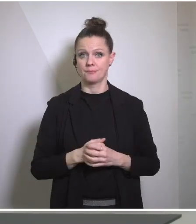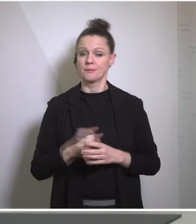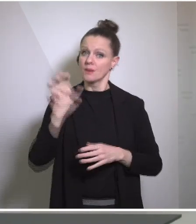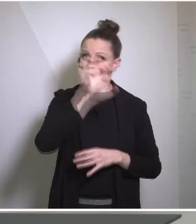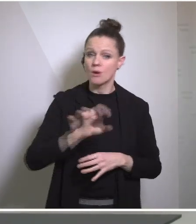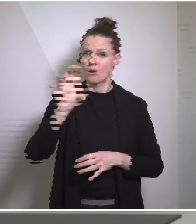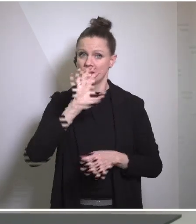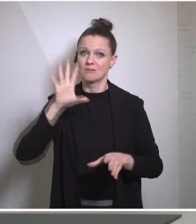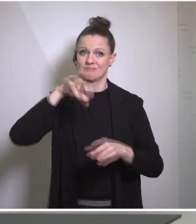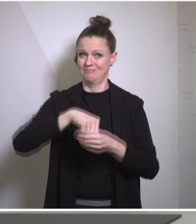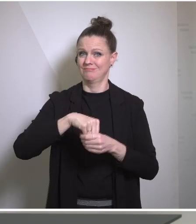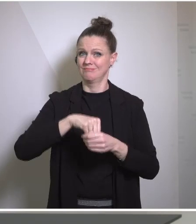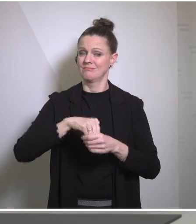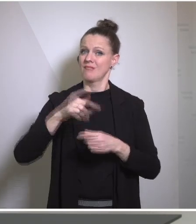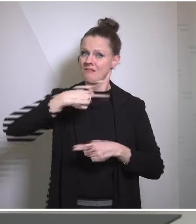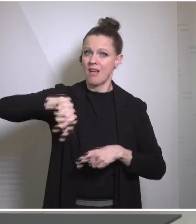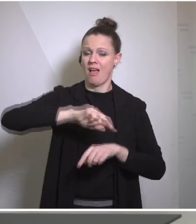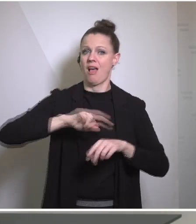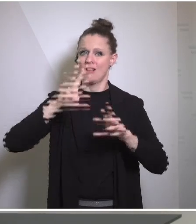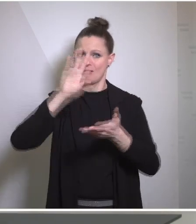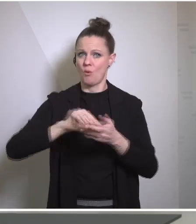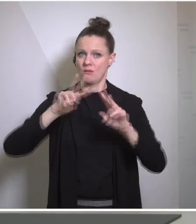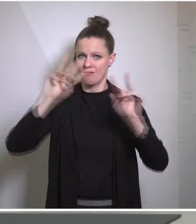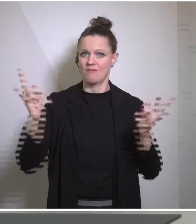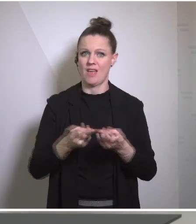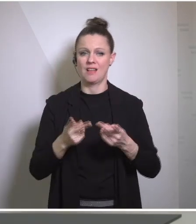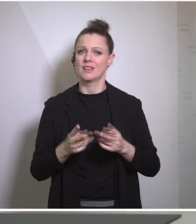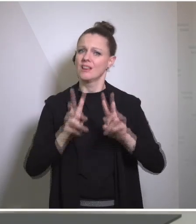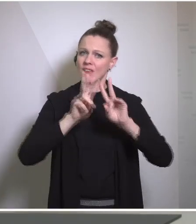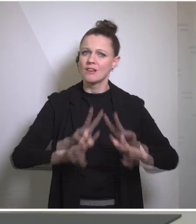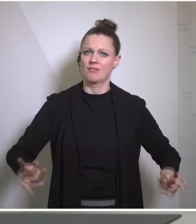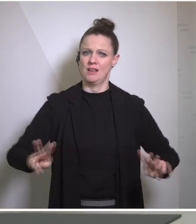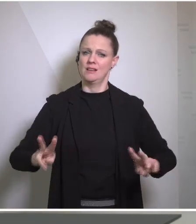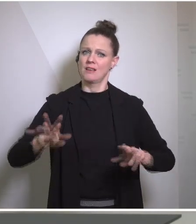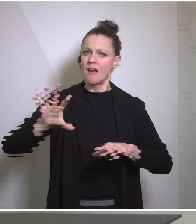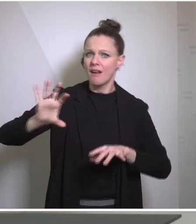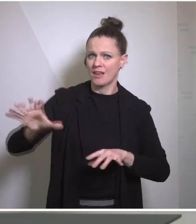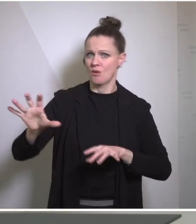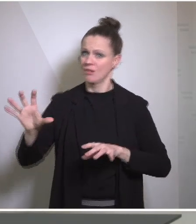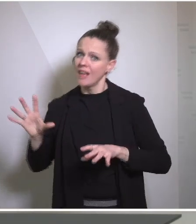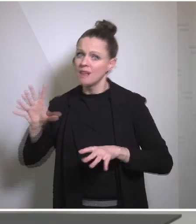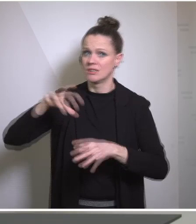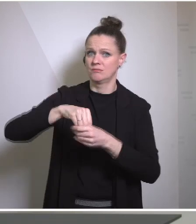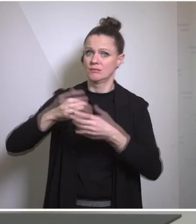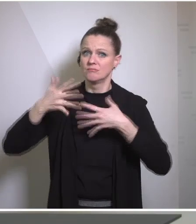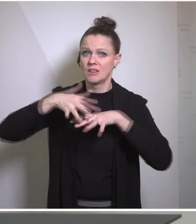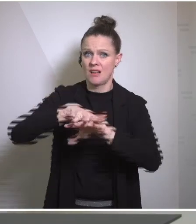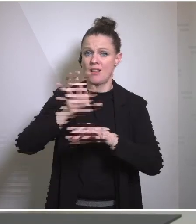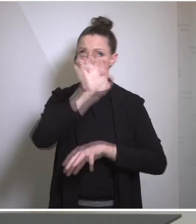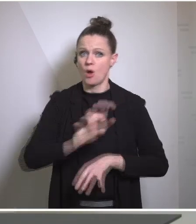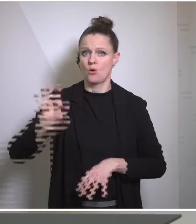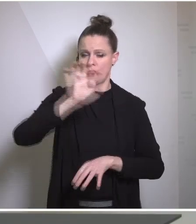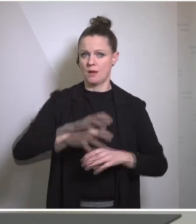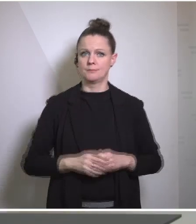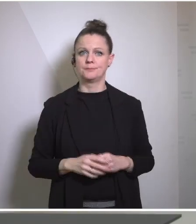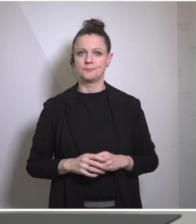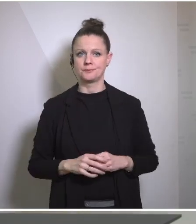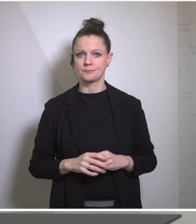goal of a democratic, prosperous, peaceful region integrated with the rest of Europe. The European